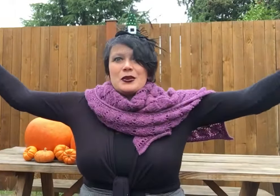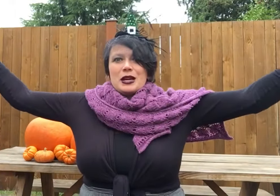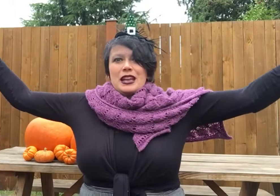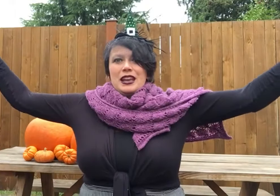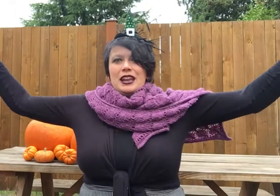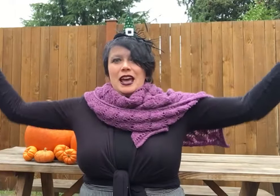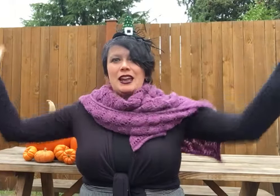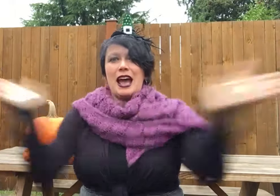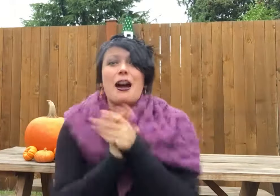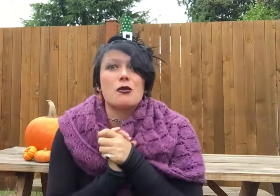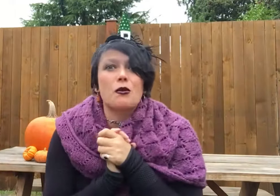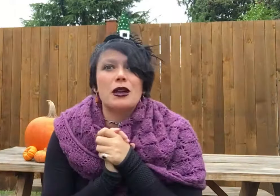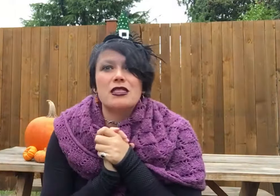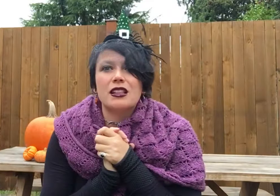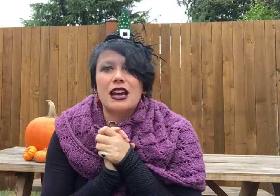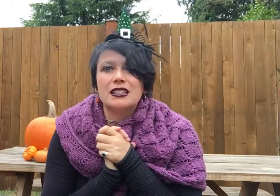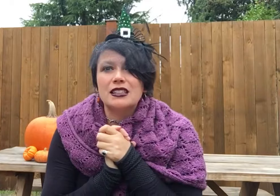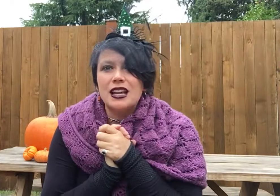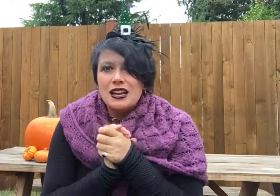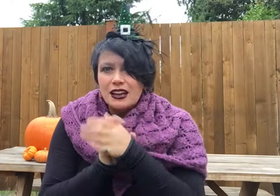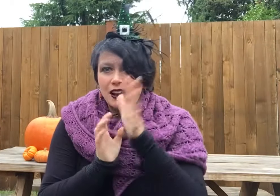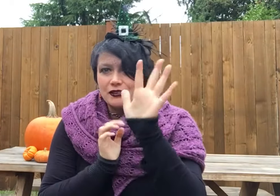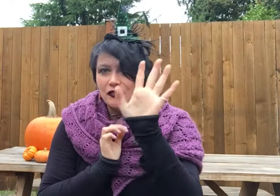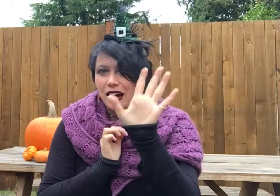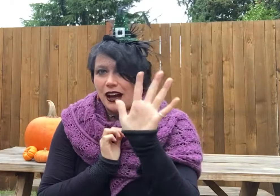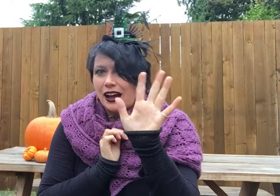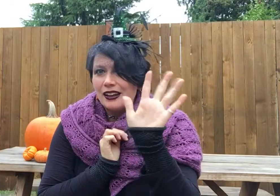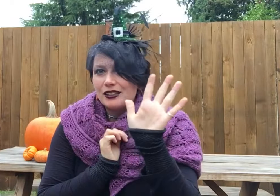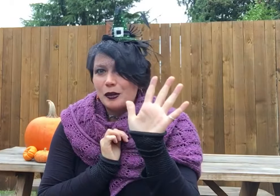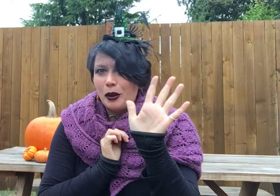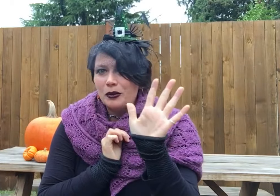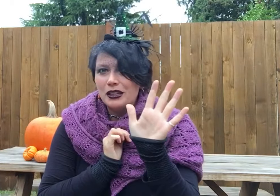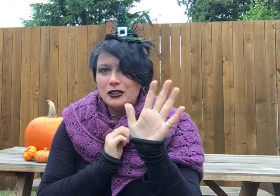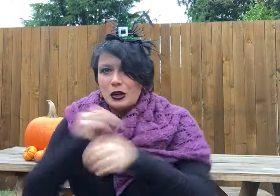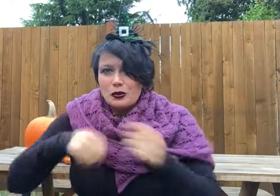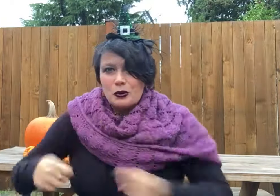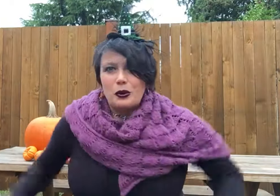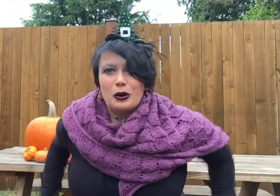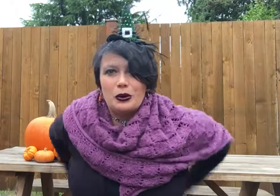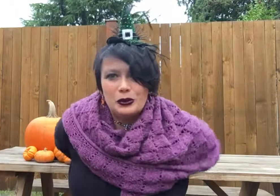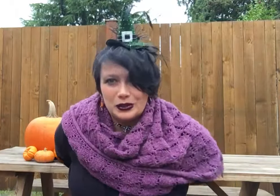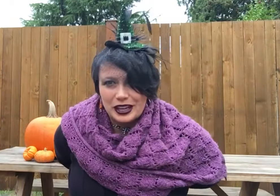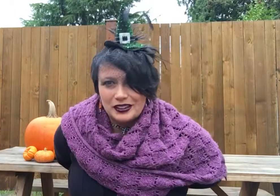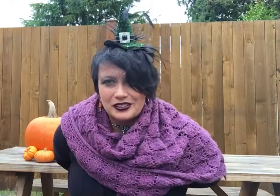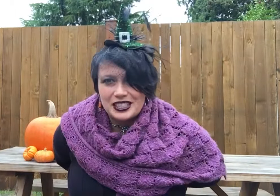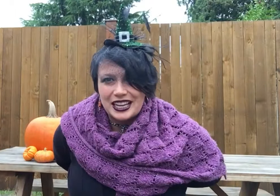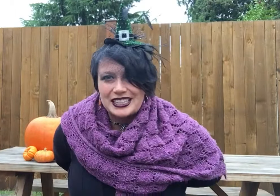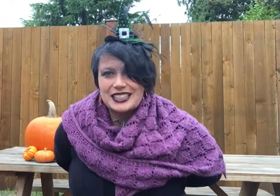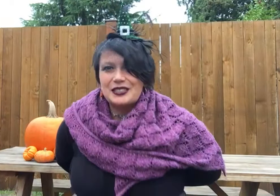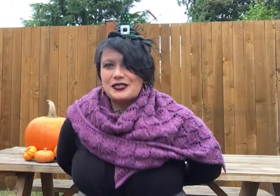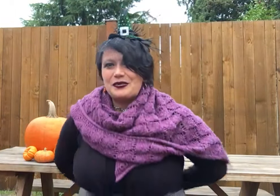Then wooooo went the wind, and out went the lights, And five little pumpkins rolled out of sight.